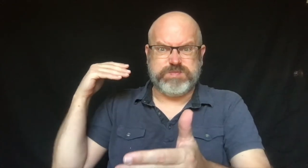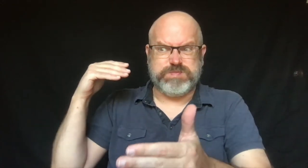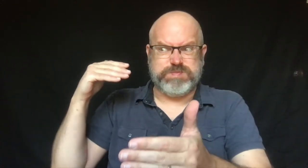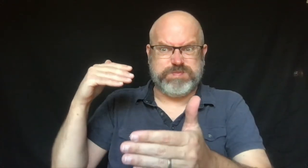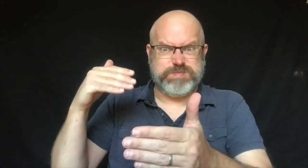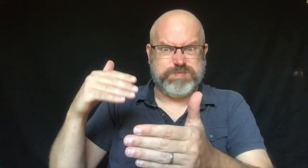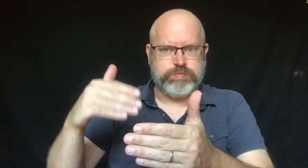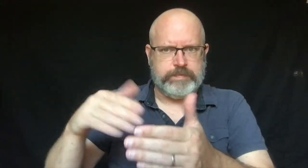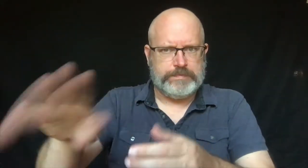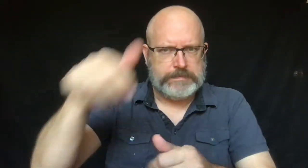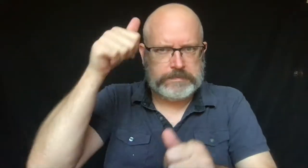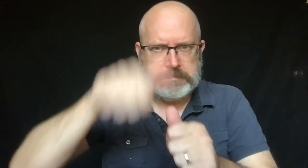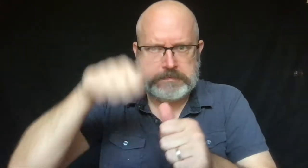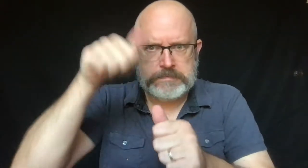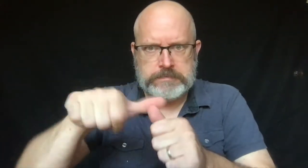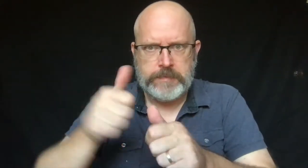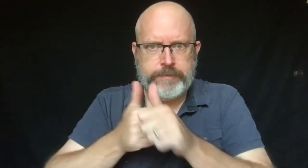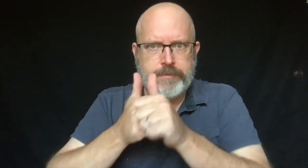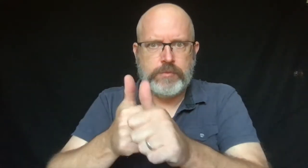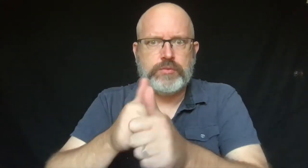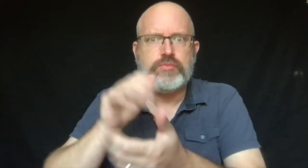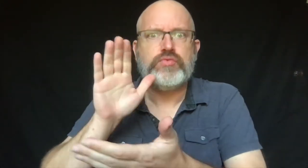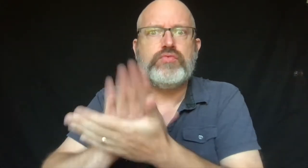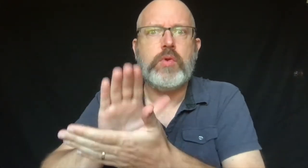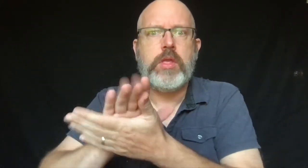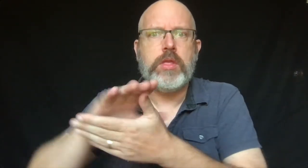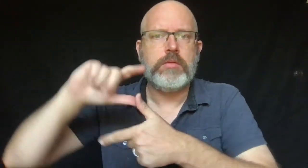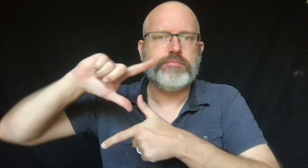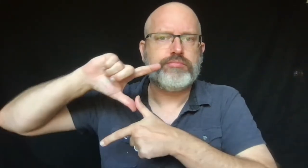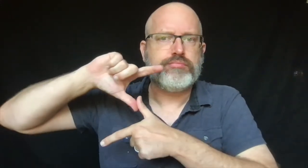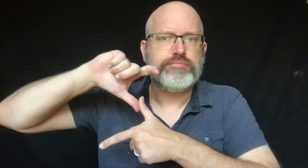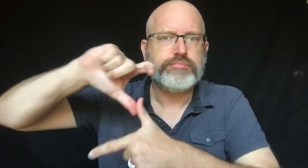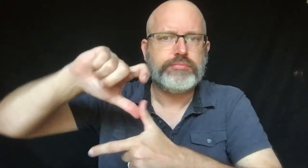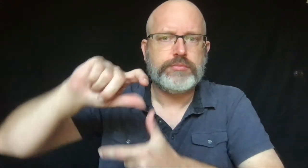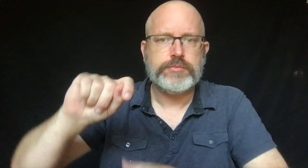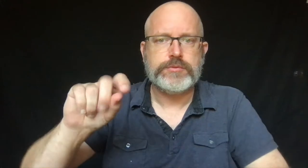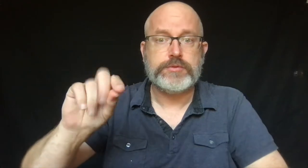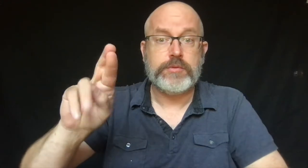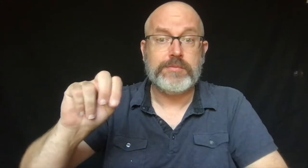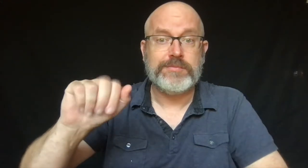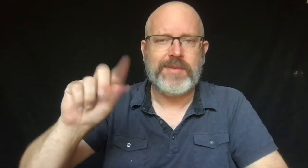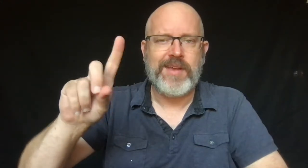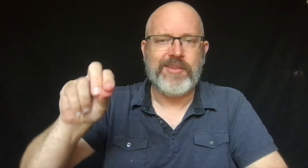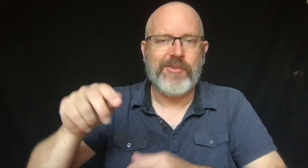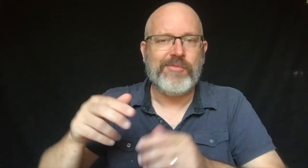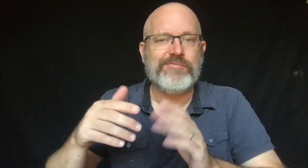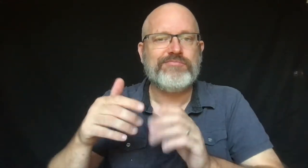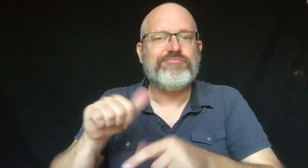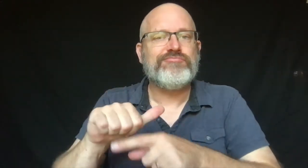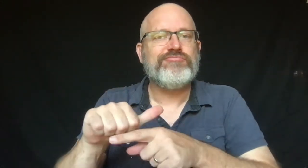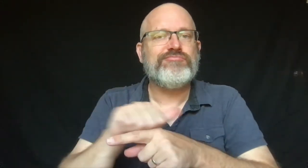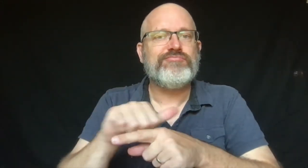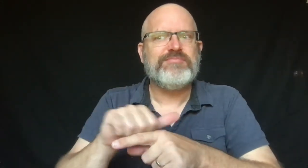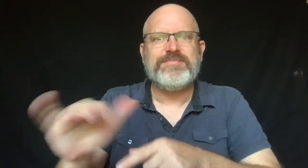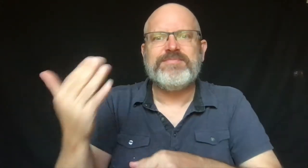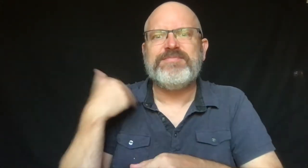but if the storm got close, they would follow the school's tornado plan